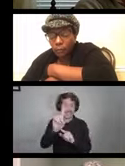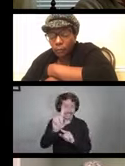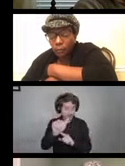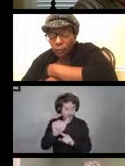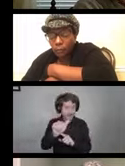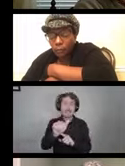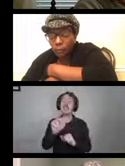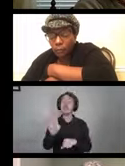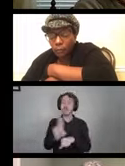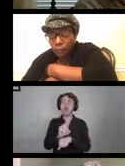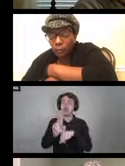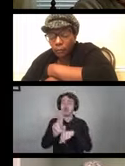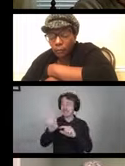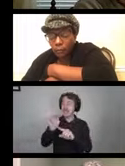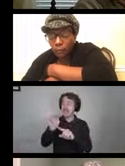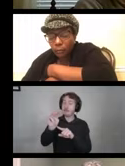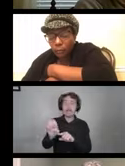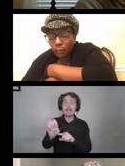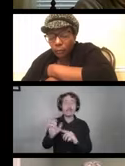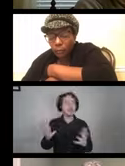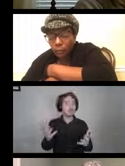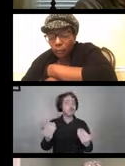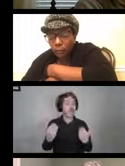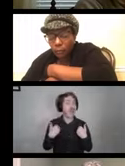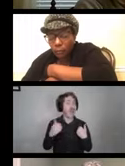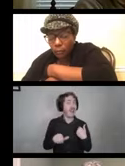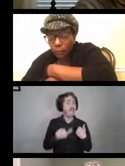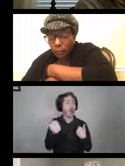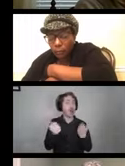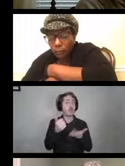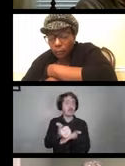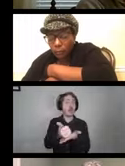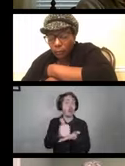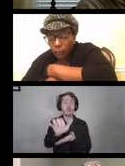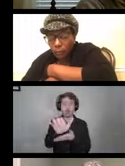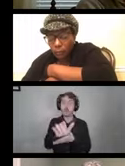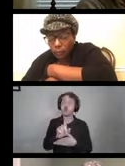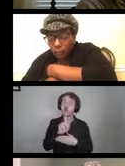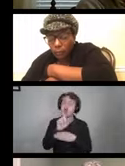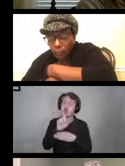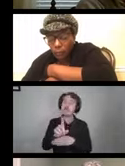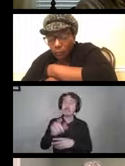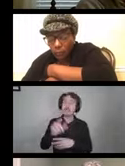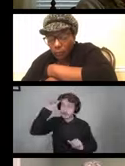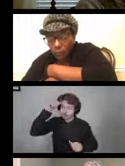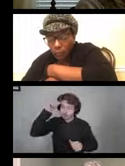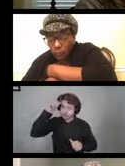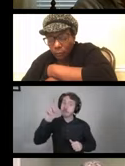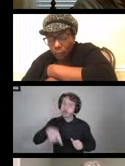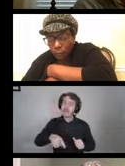DME, you do have others helping you. You have to be mindful of high traffic areas